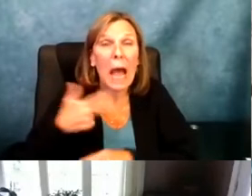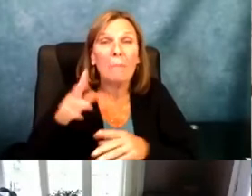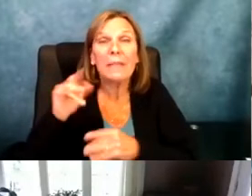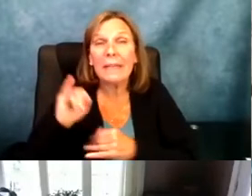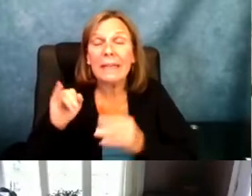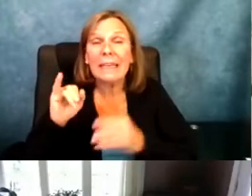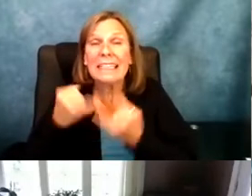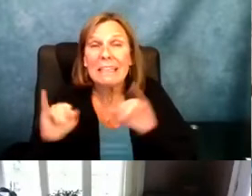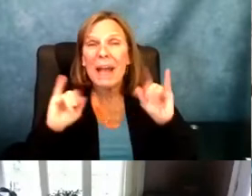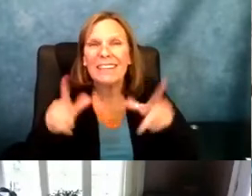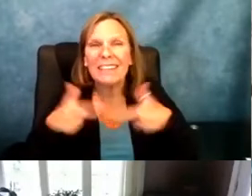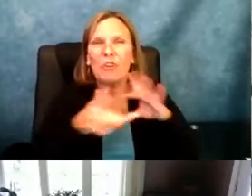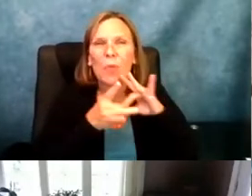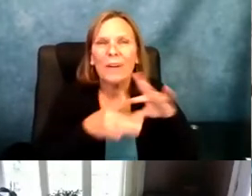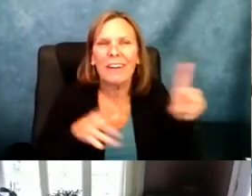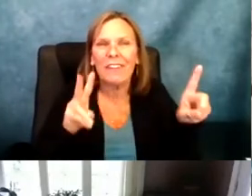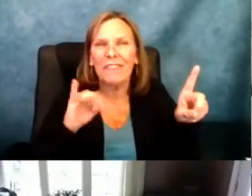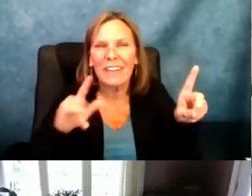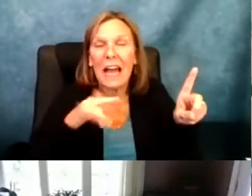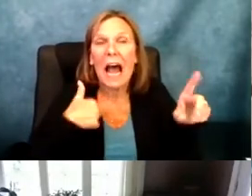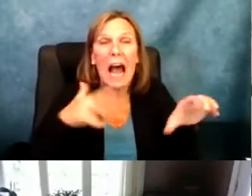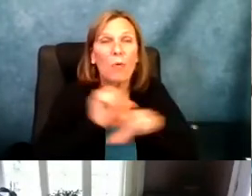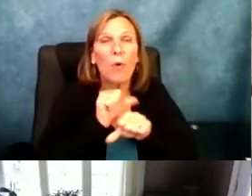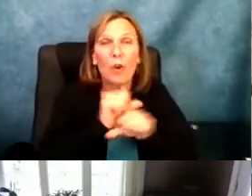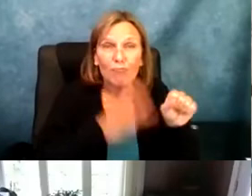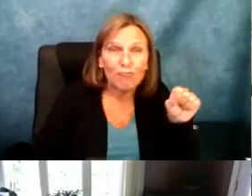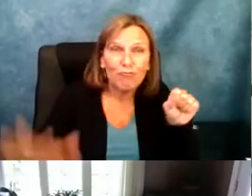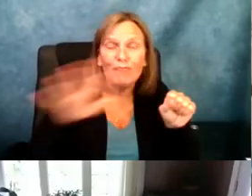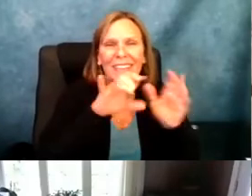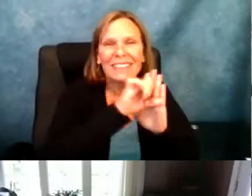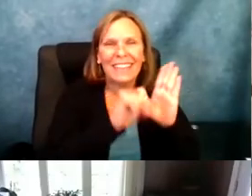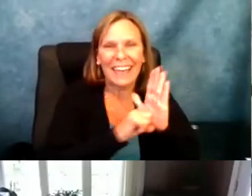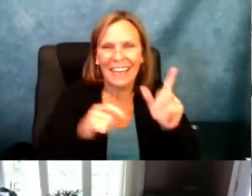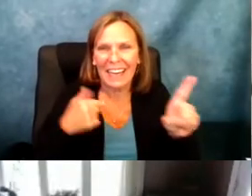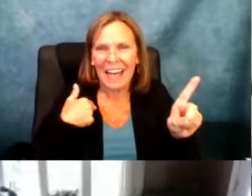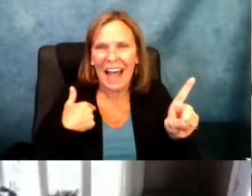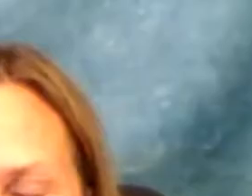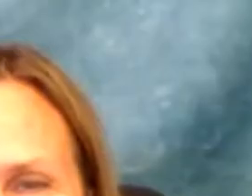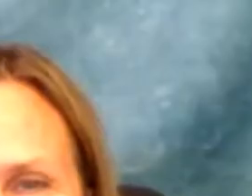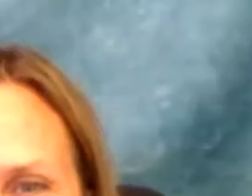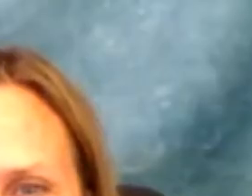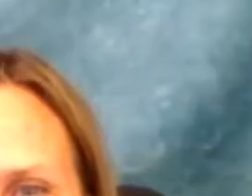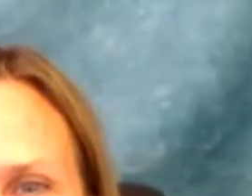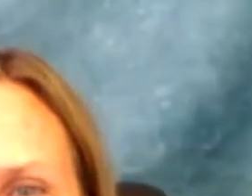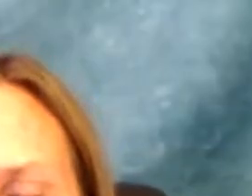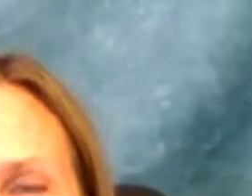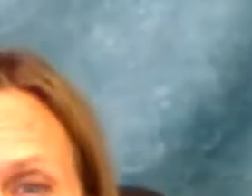I am the independent living coordinator at